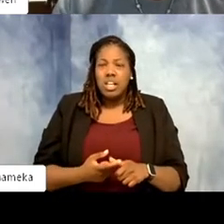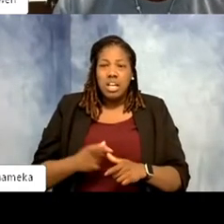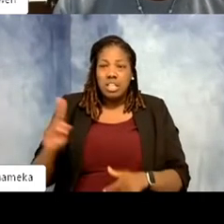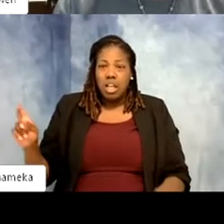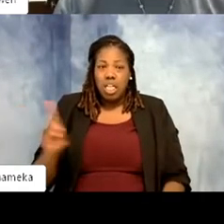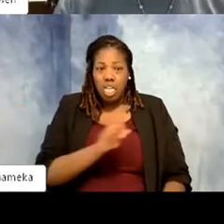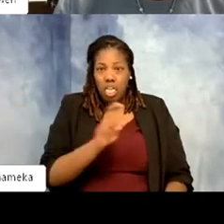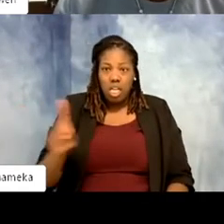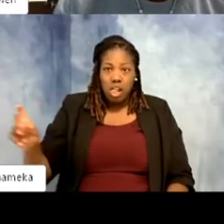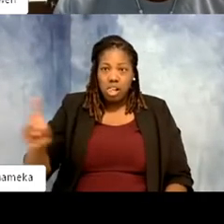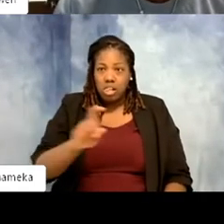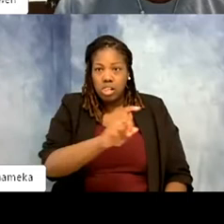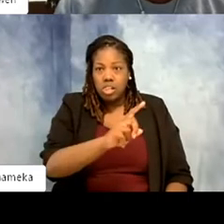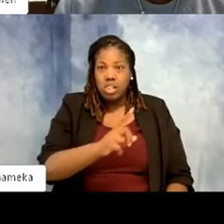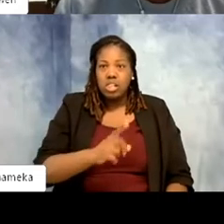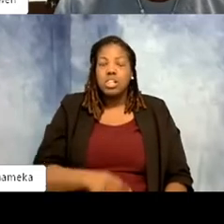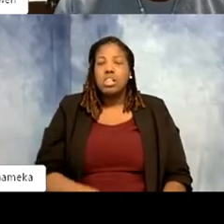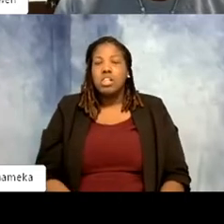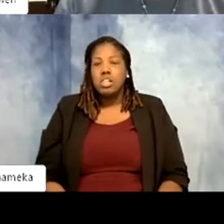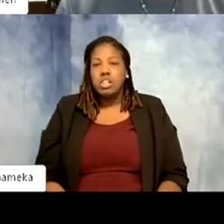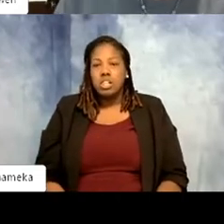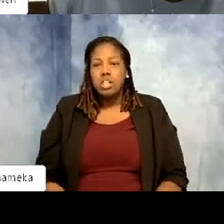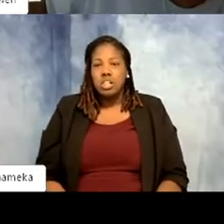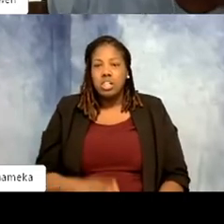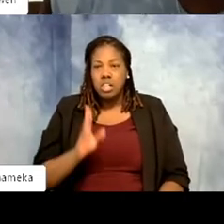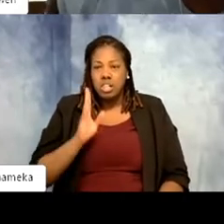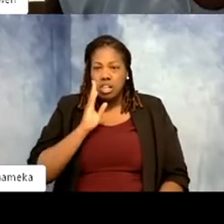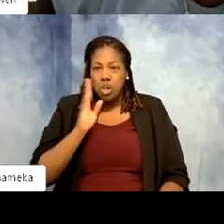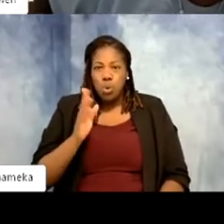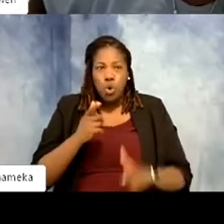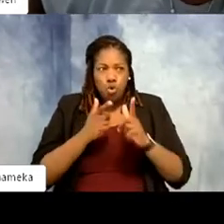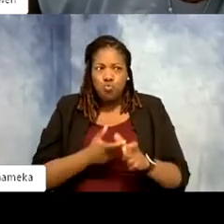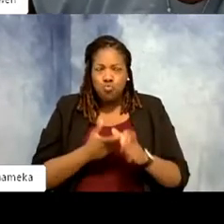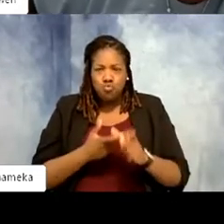we're going to take off first. So they're gonna run like crazy. They can't fly